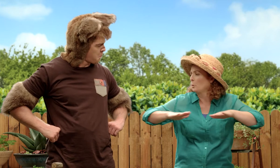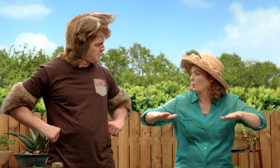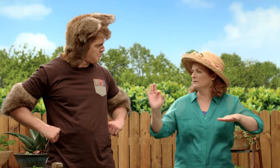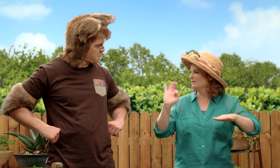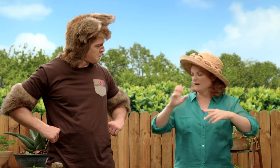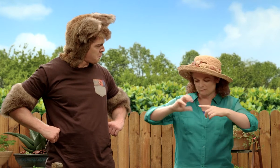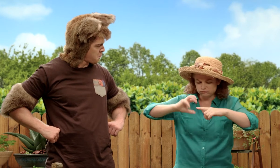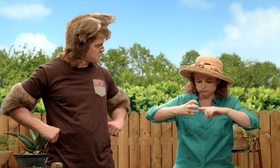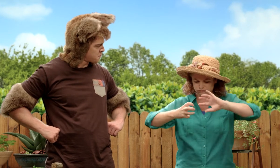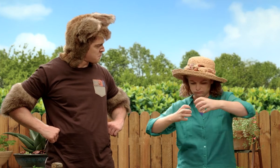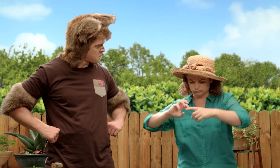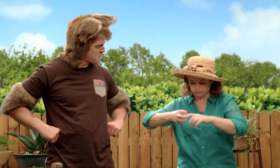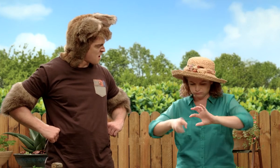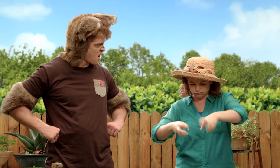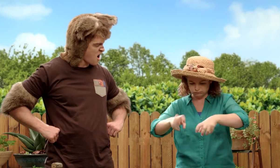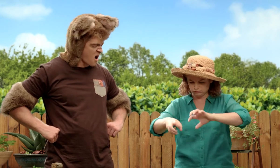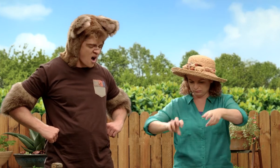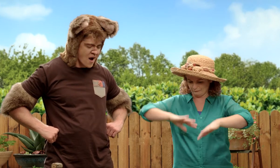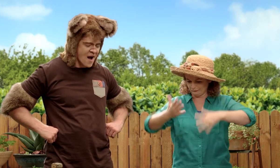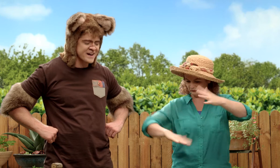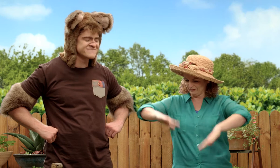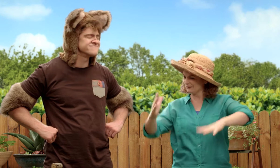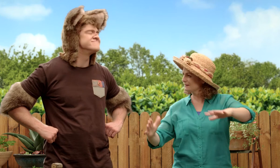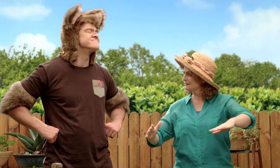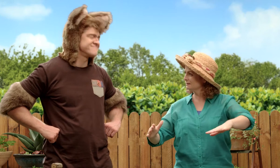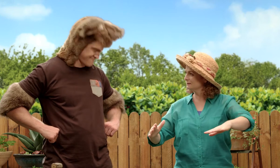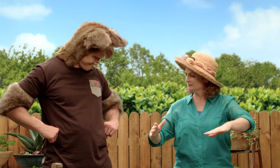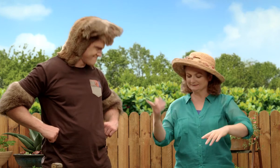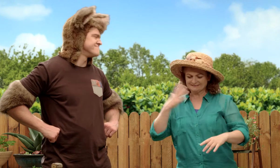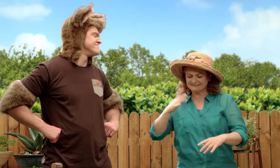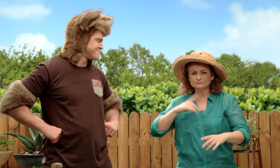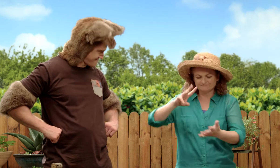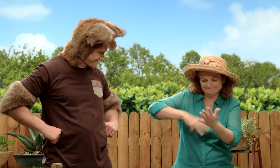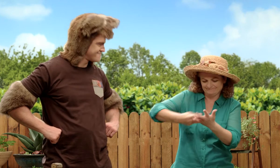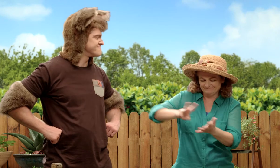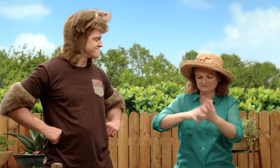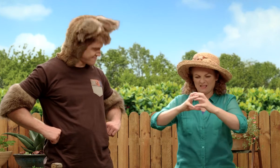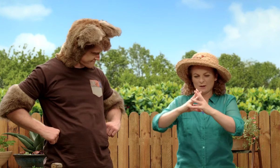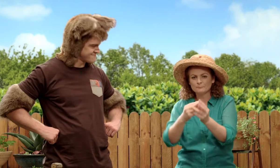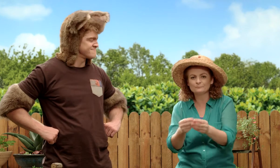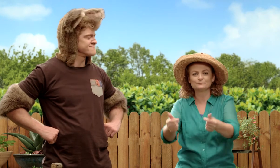Rough, see it’s not smooth. You can see all the clumps of soil there. It's not even.